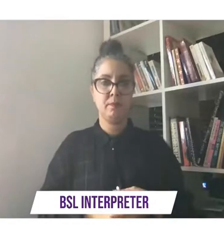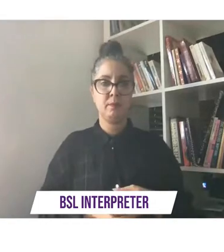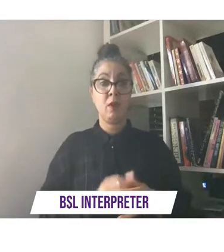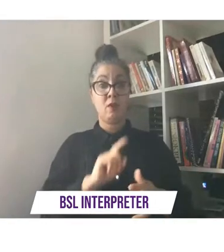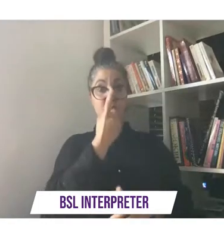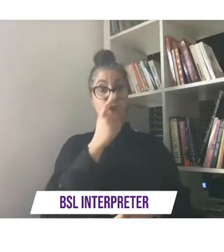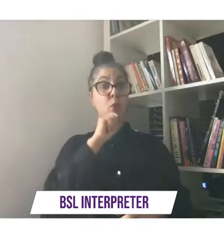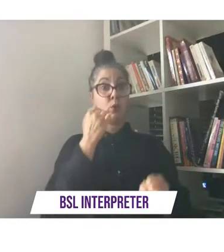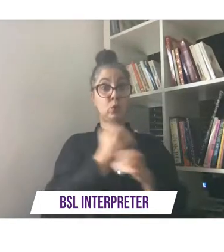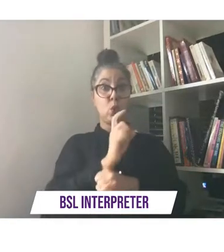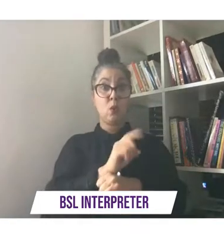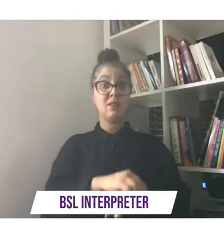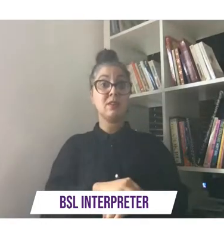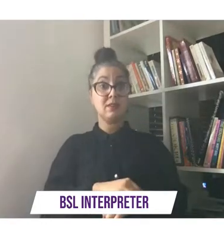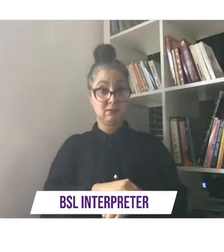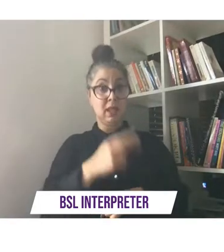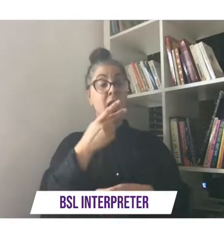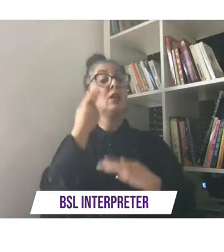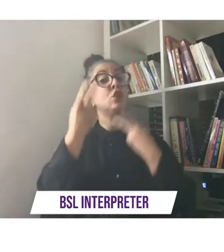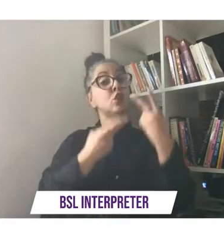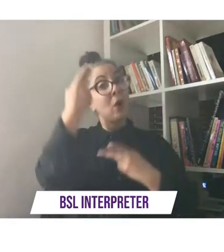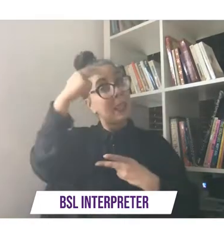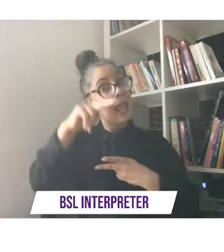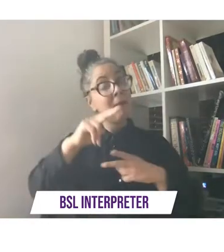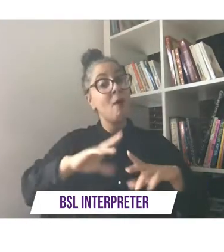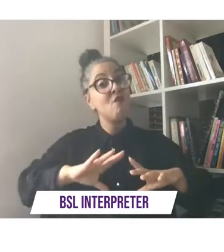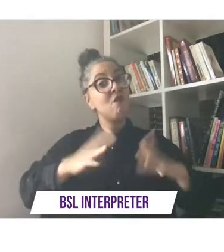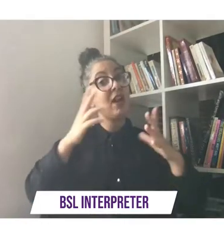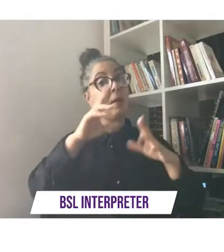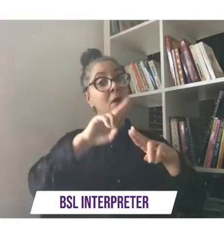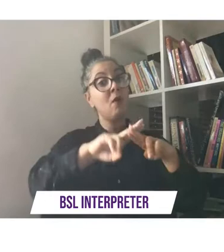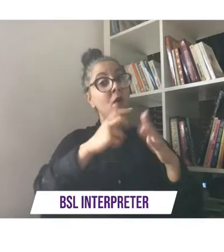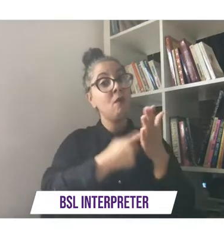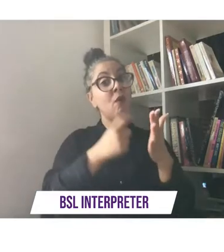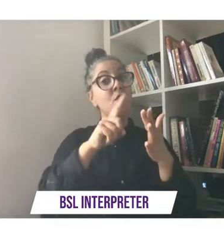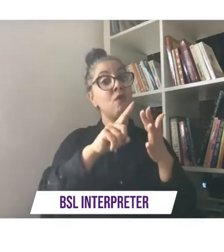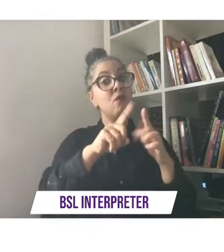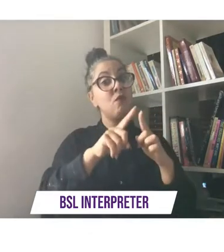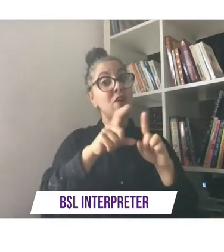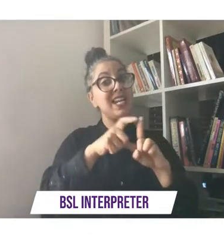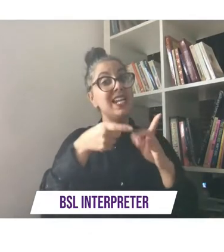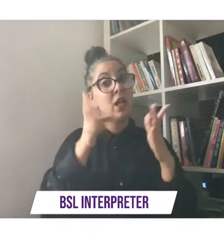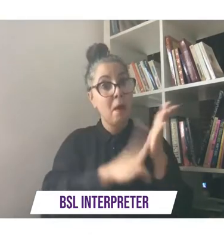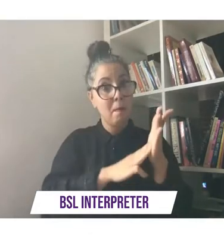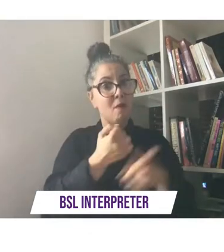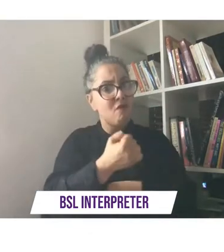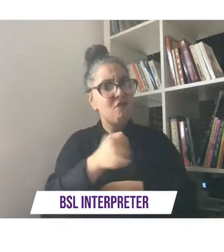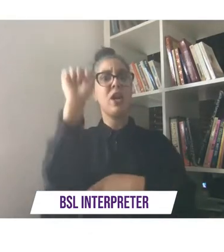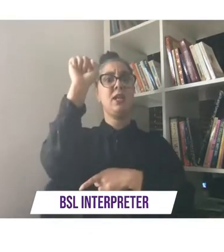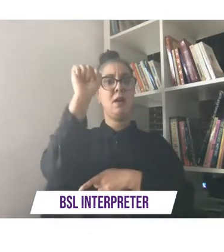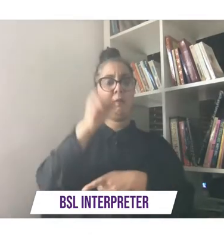uh freedom and i wrote this song in particular about the struggles that i face personally as a